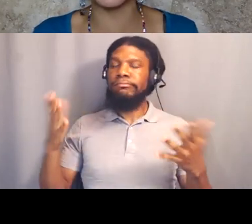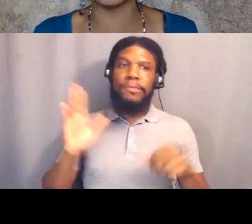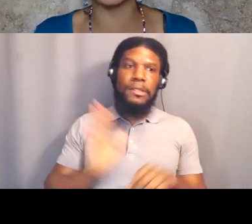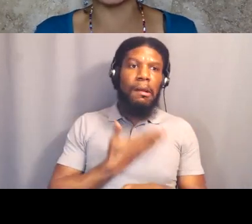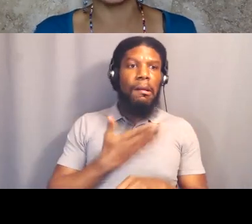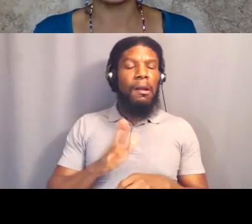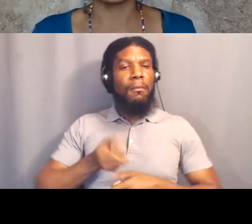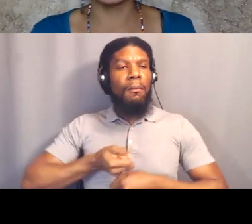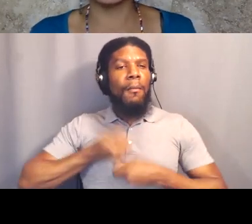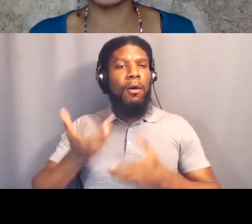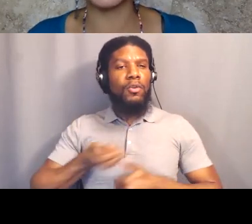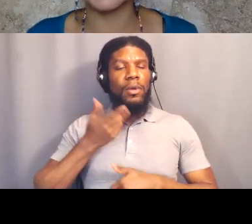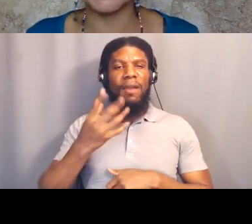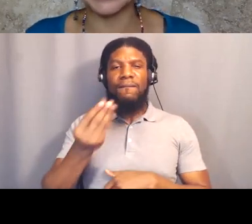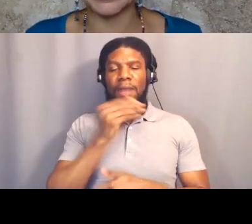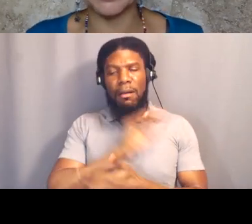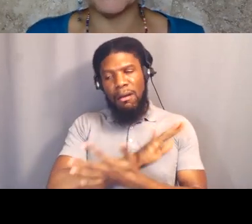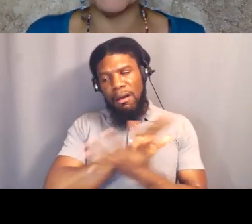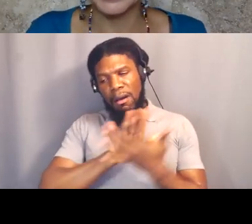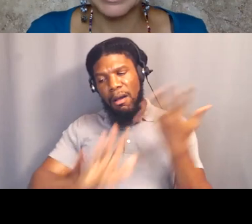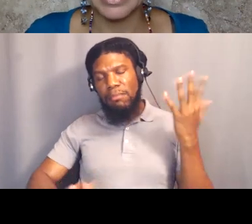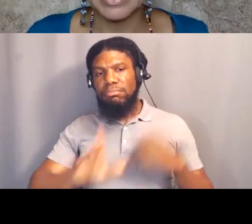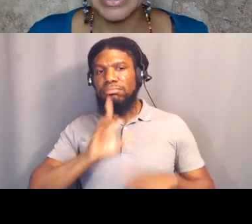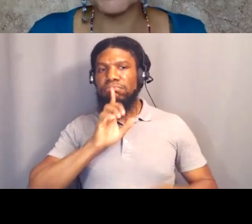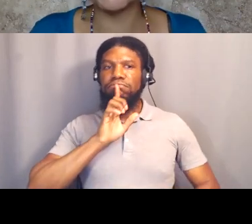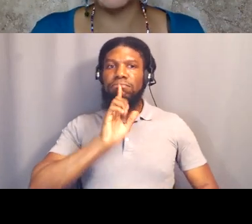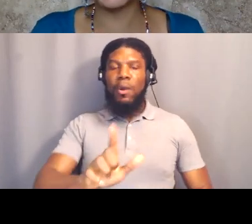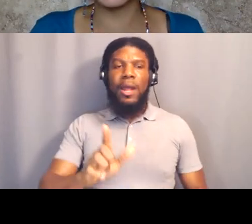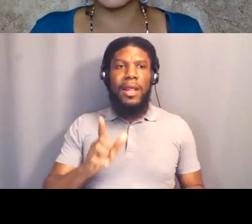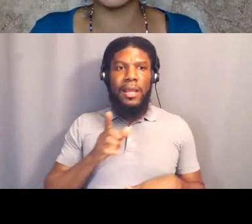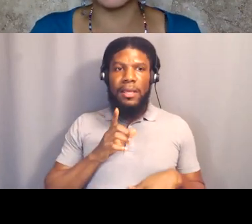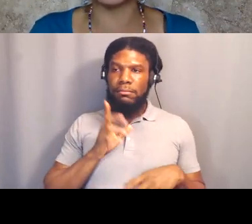and just really brilliant contributions and loving energy.